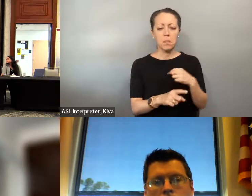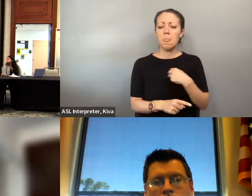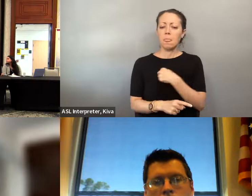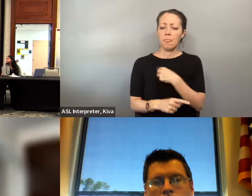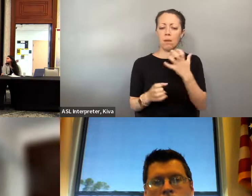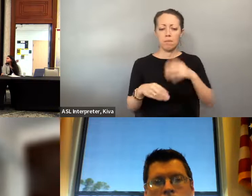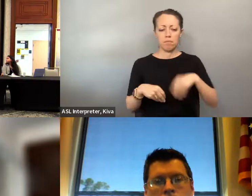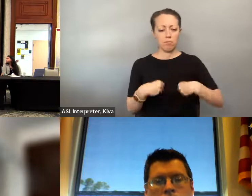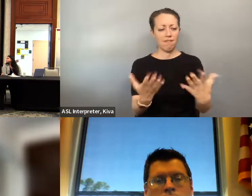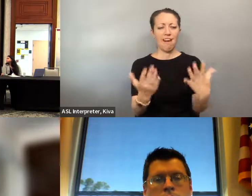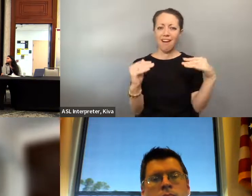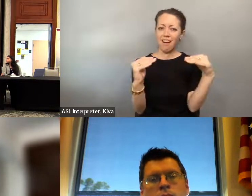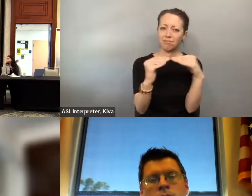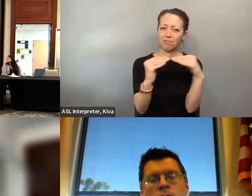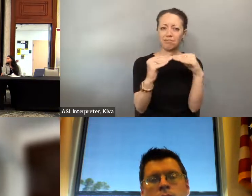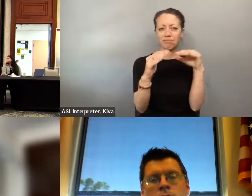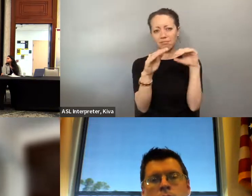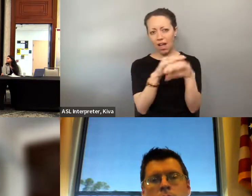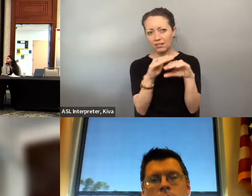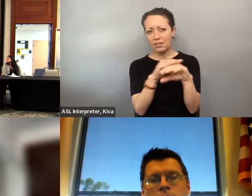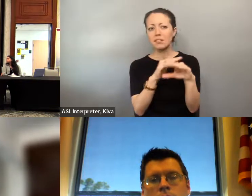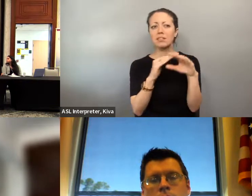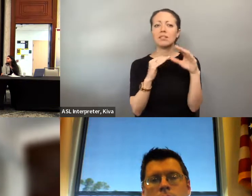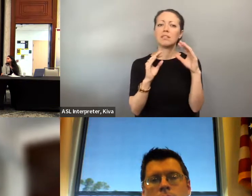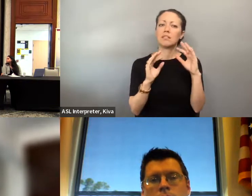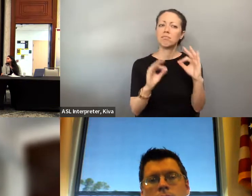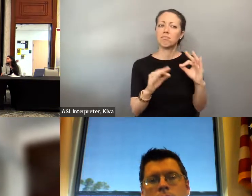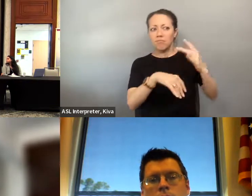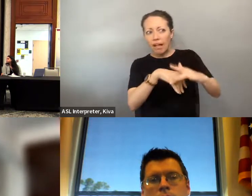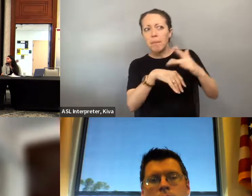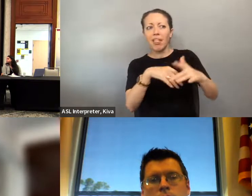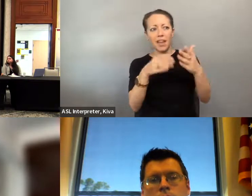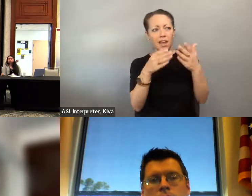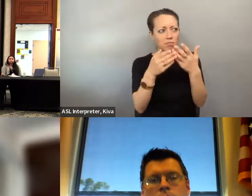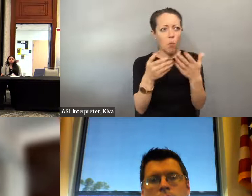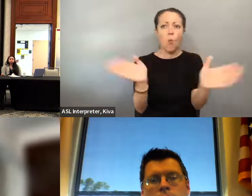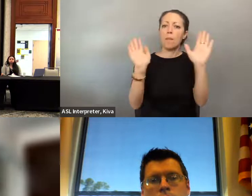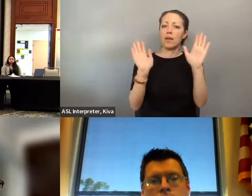we are very, very aware that as we work to make things more readily available and